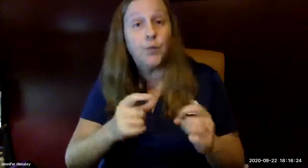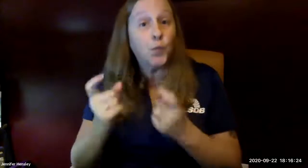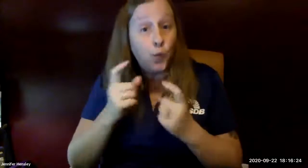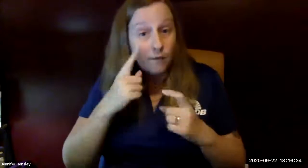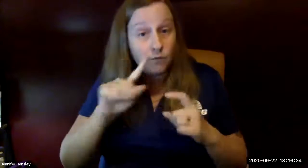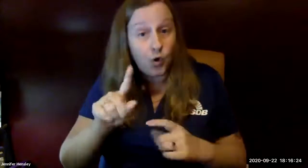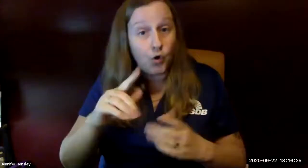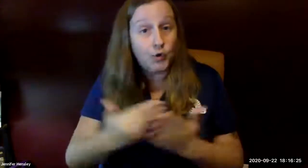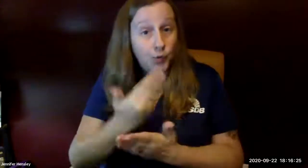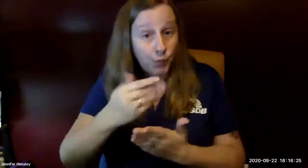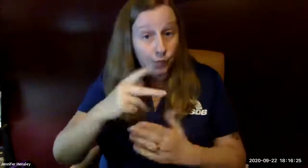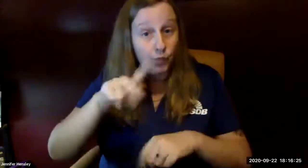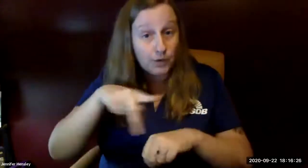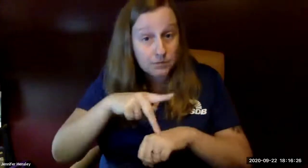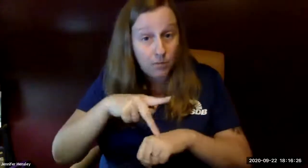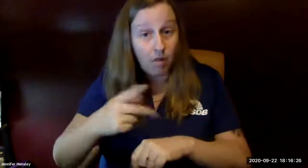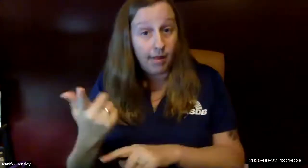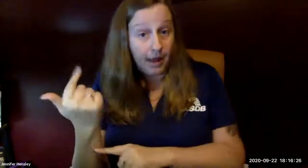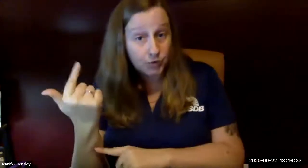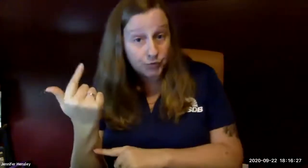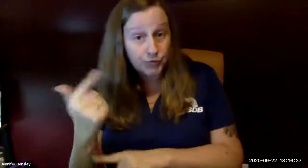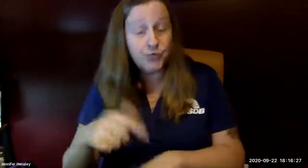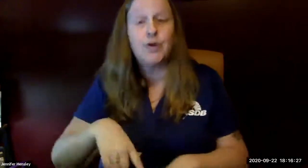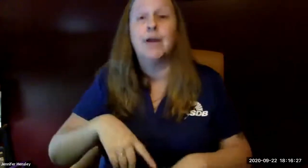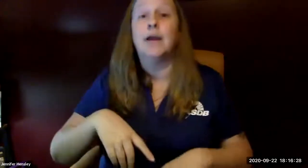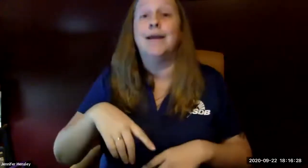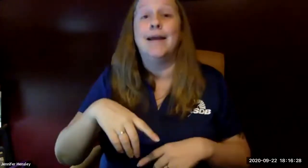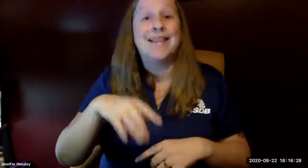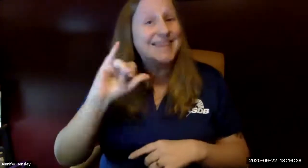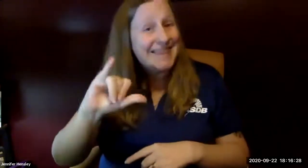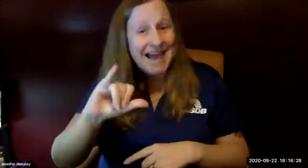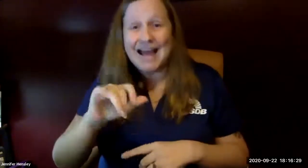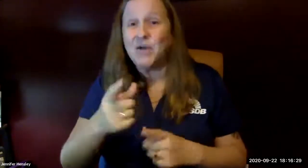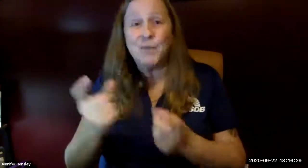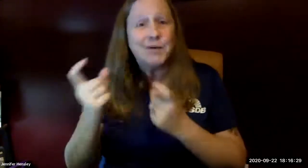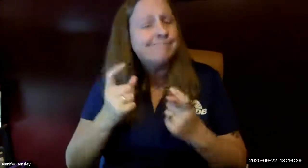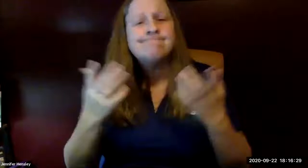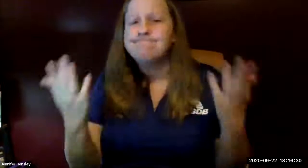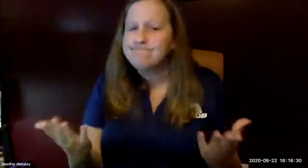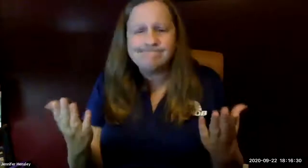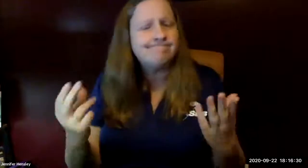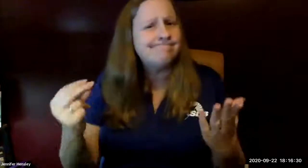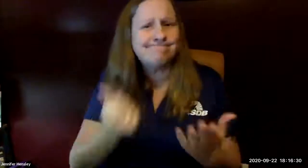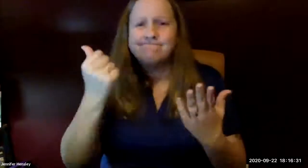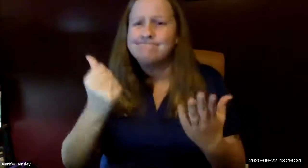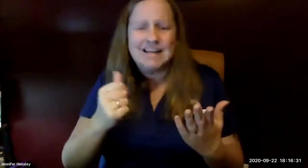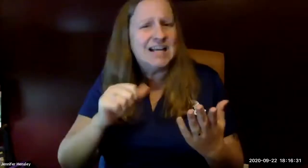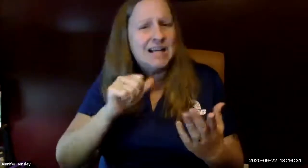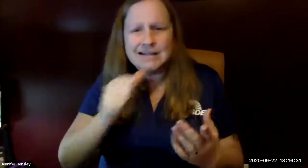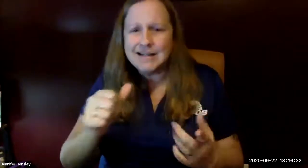in the past you may remember we were advertising